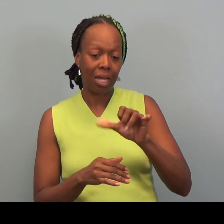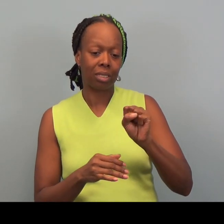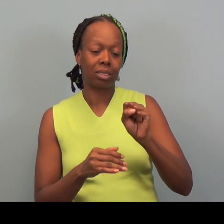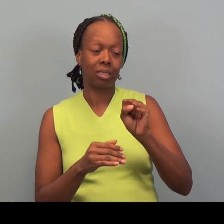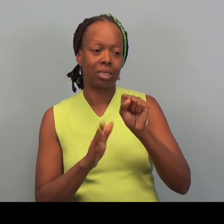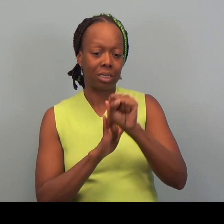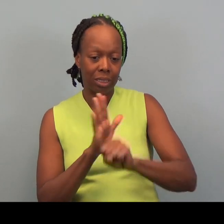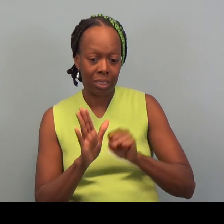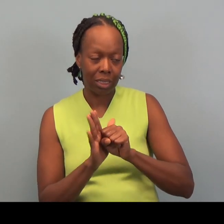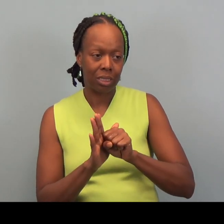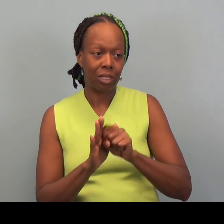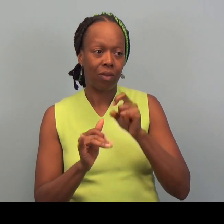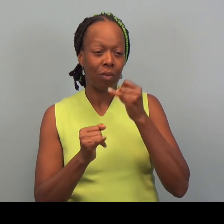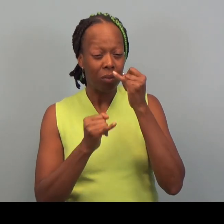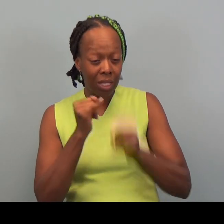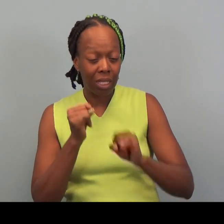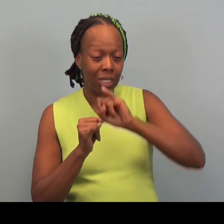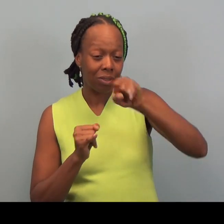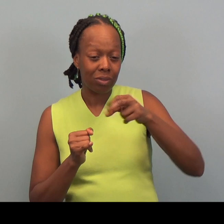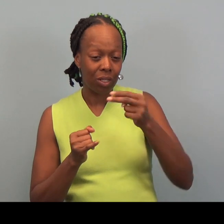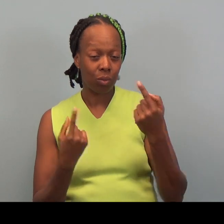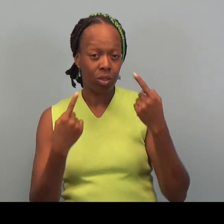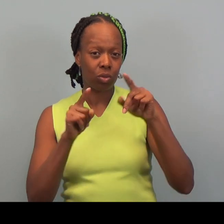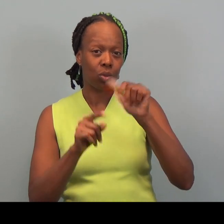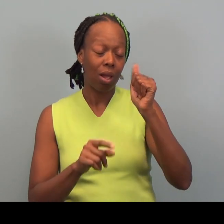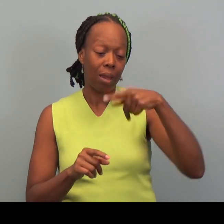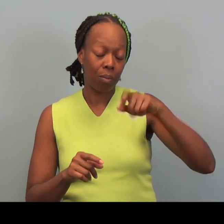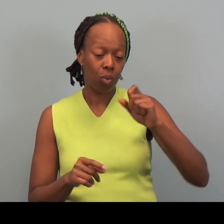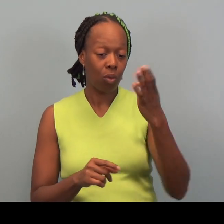You know, usually April 15th.